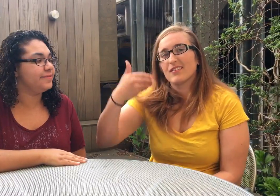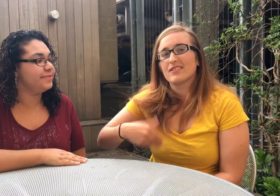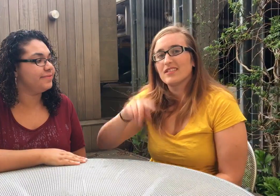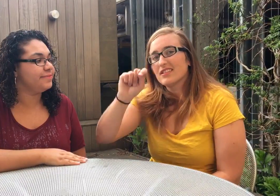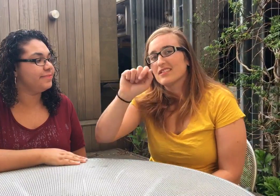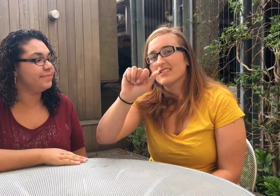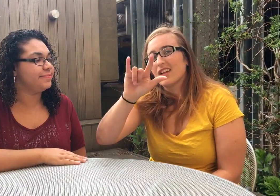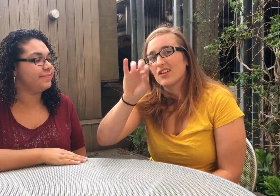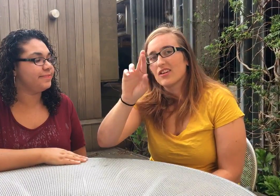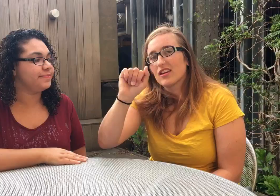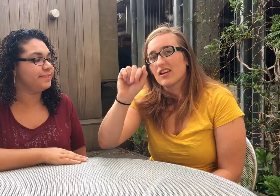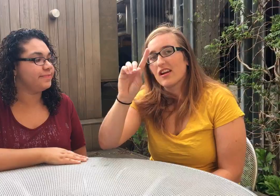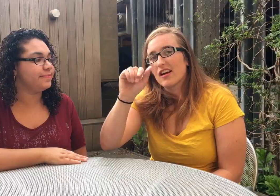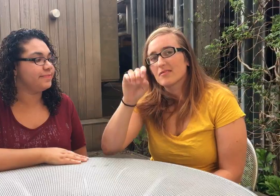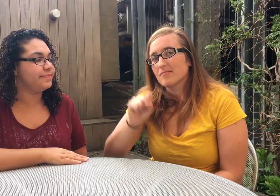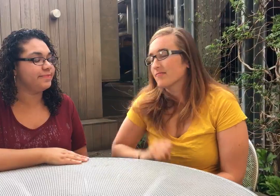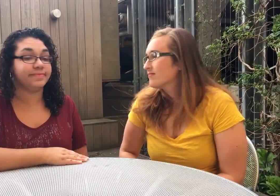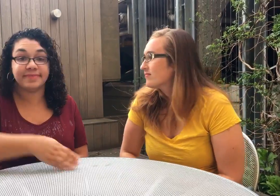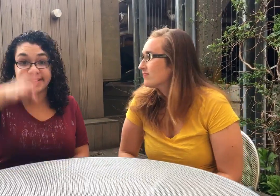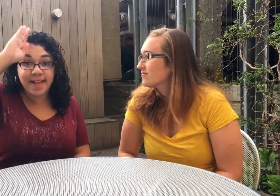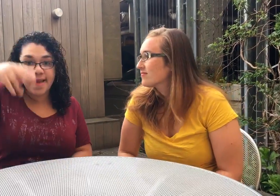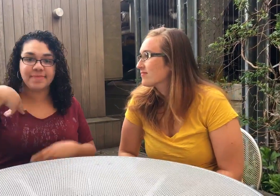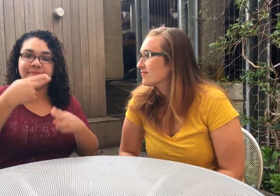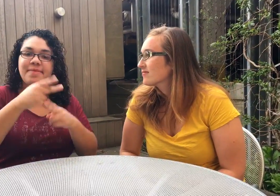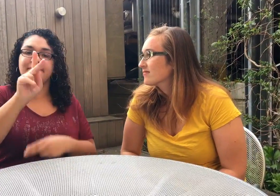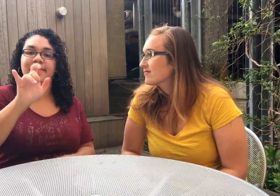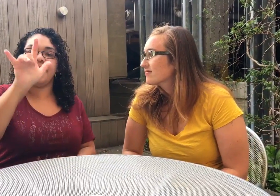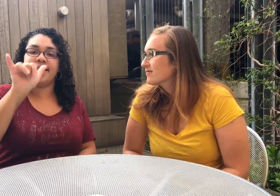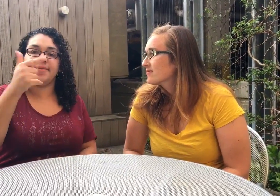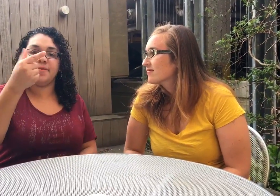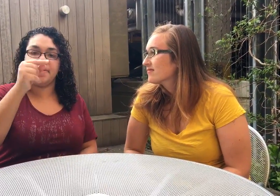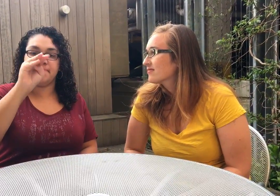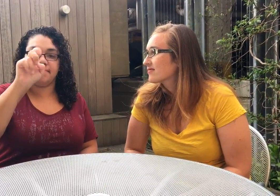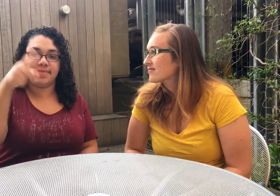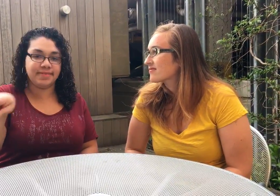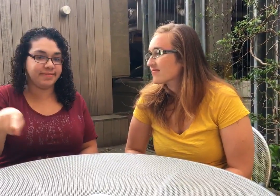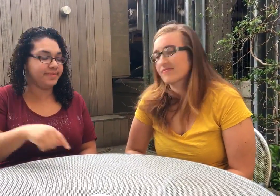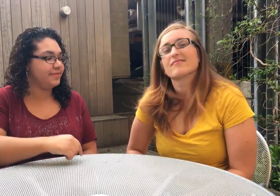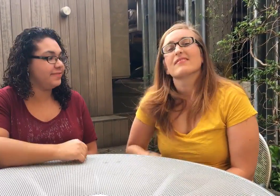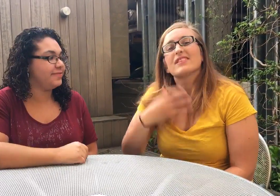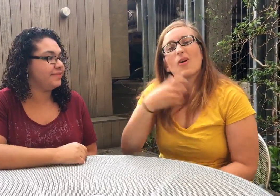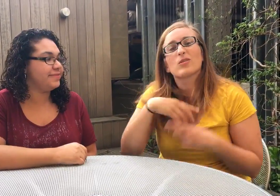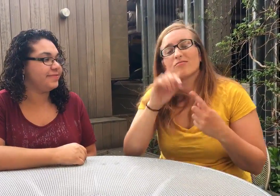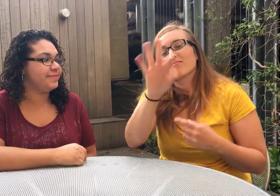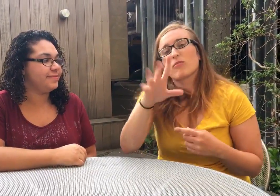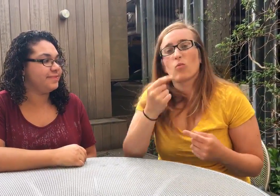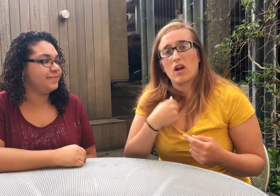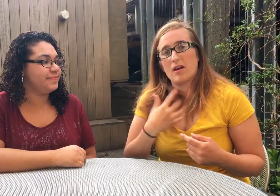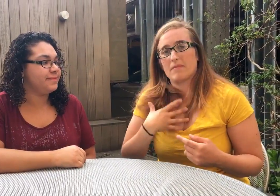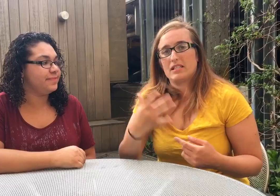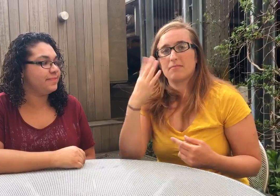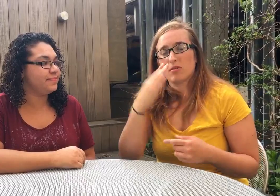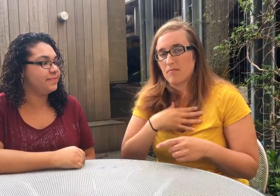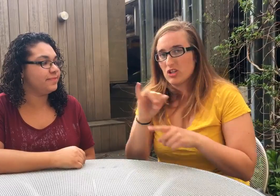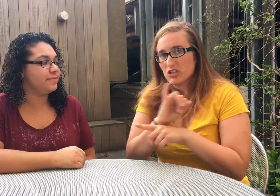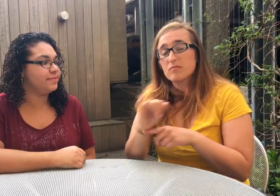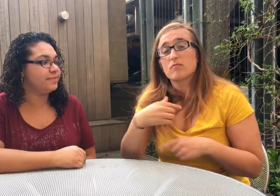Taylor: Hello, I am Taylor Adams Kellynette: Hello, my name is Kelly Gomez Taylor: I want to share my internship experience with you.